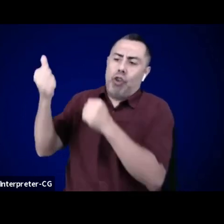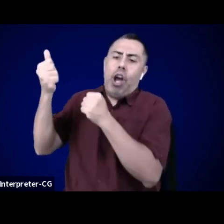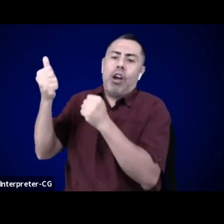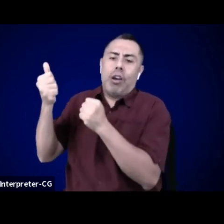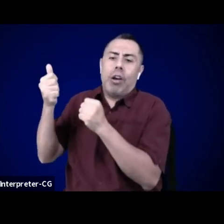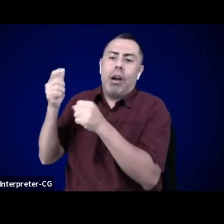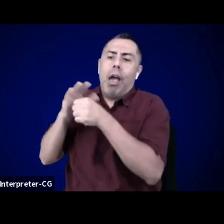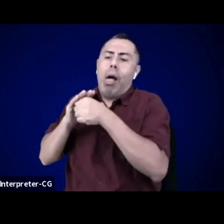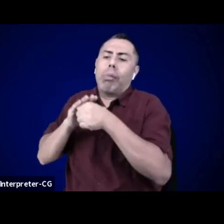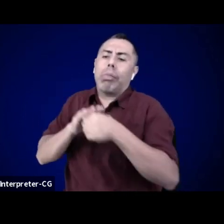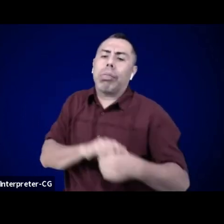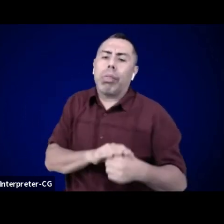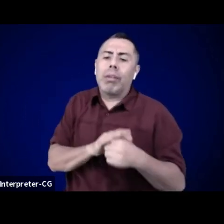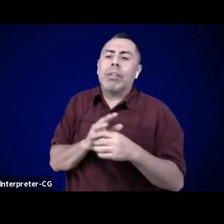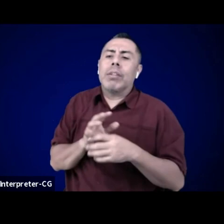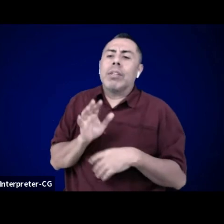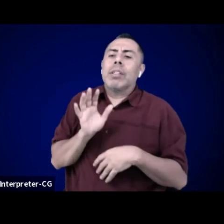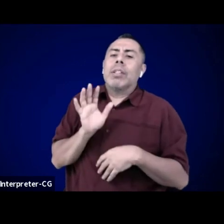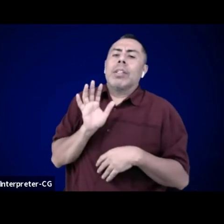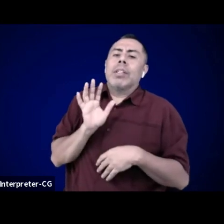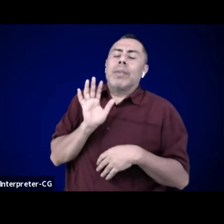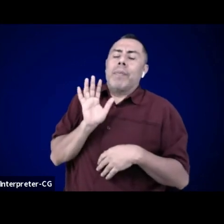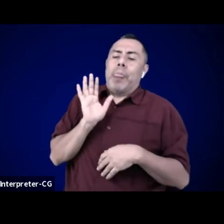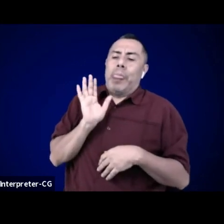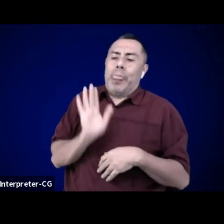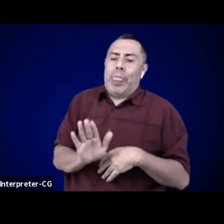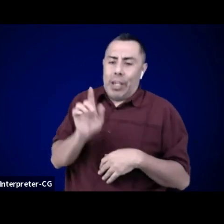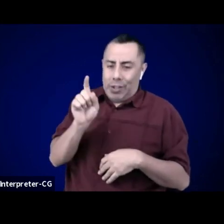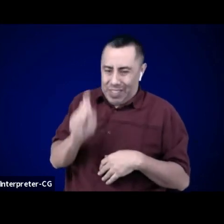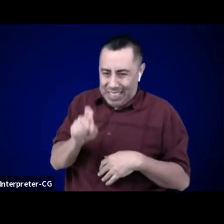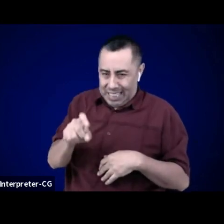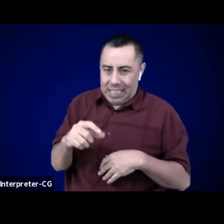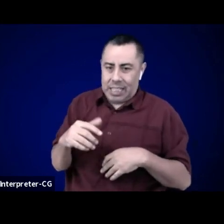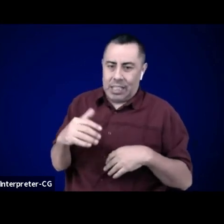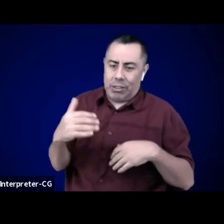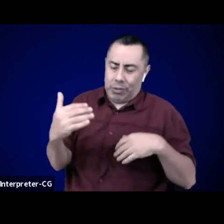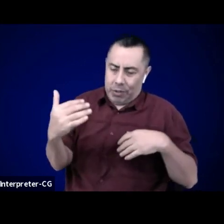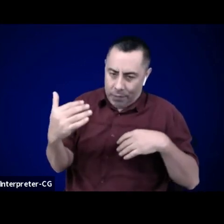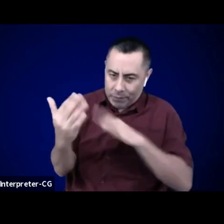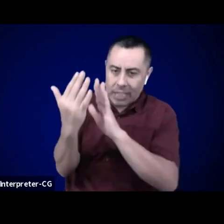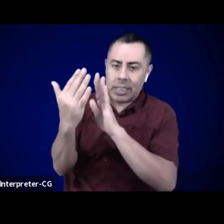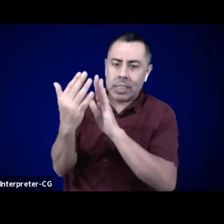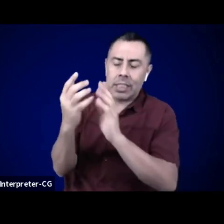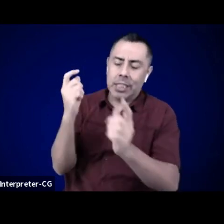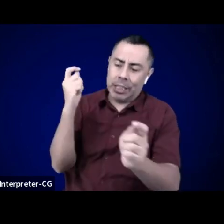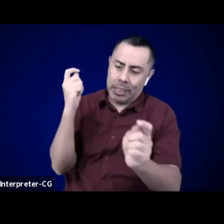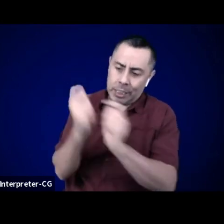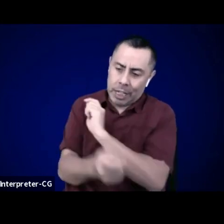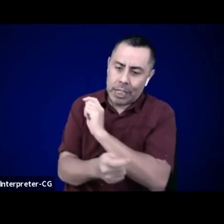how to do all the things that we already know how to do, but to do so with a different intention,